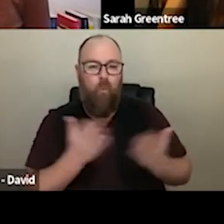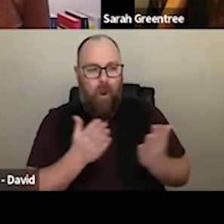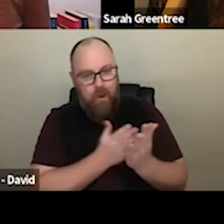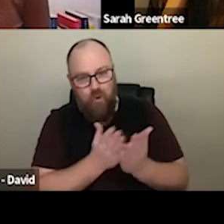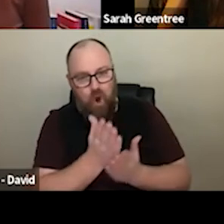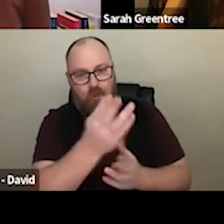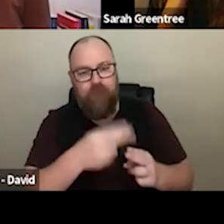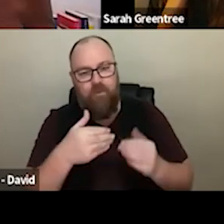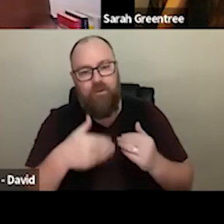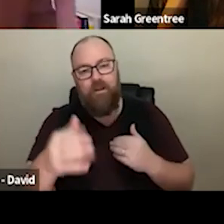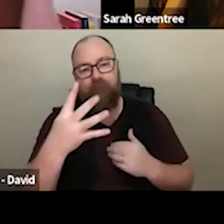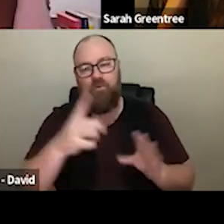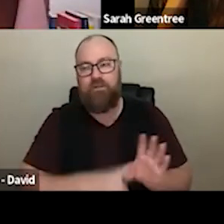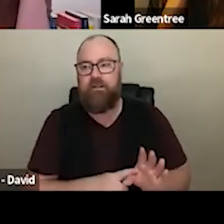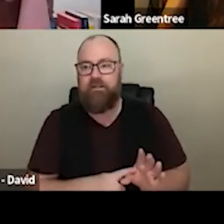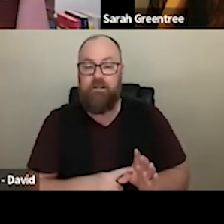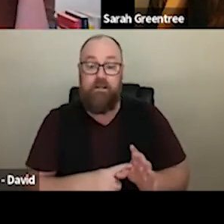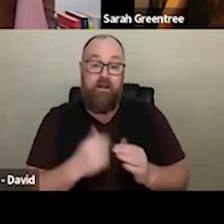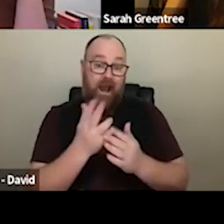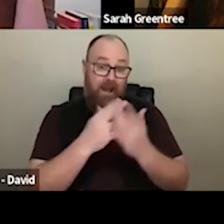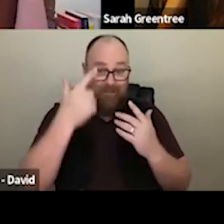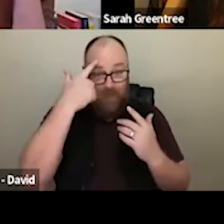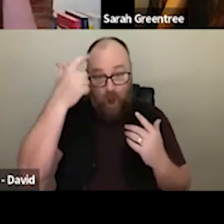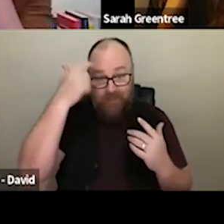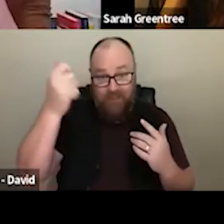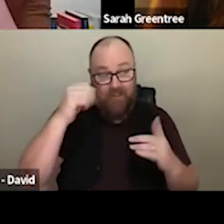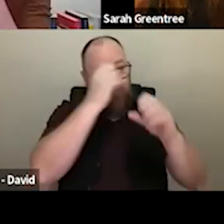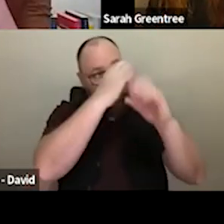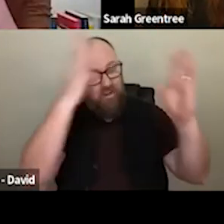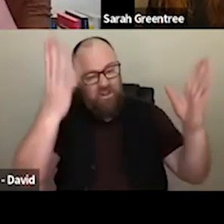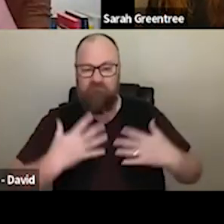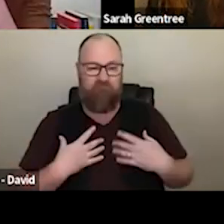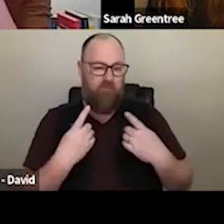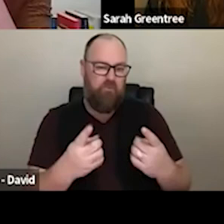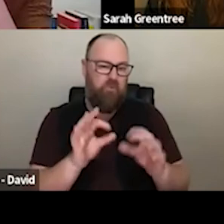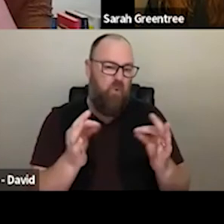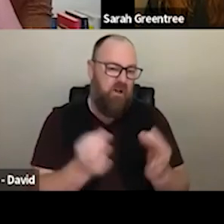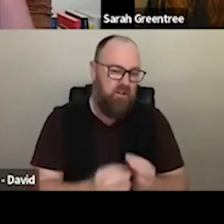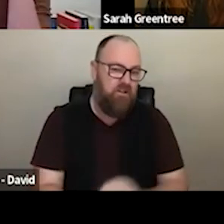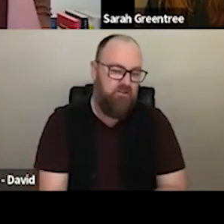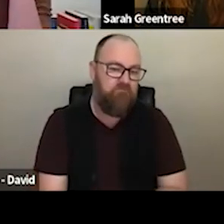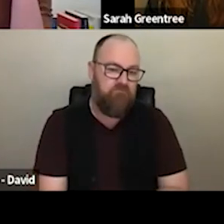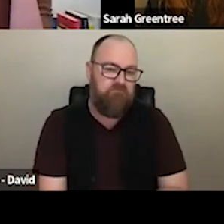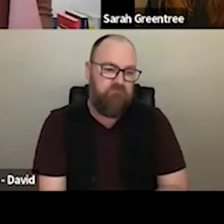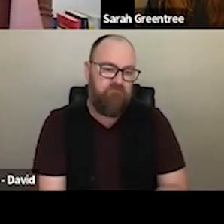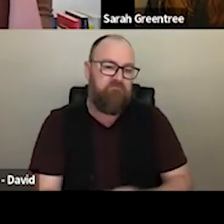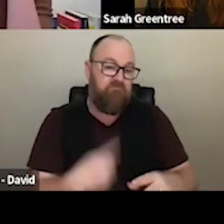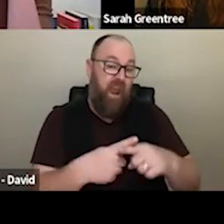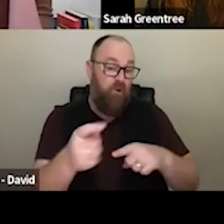ambition and the artistic ideas that's really up to the organization, and and the and and your board, to kind, of think about the artistic ideas, that is really up to the